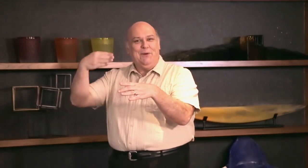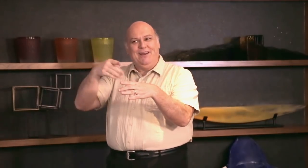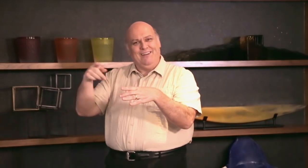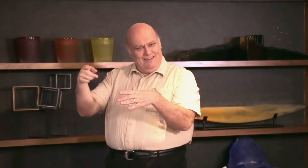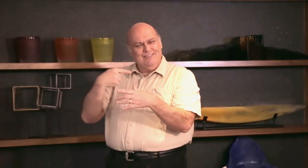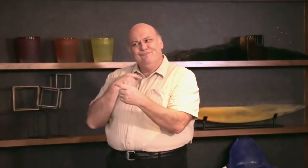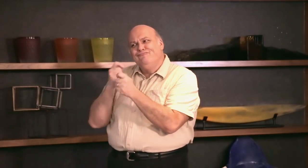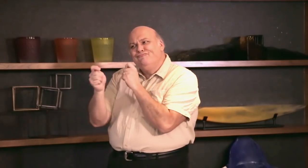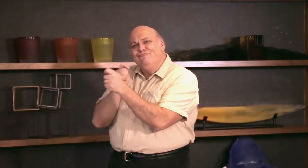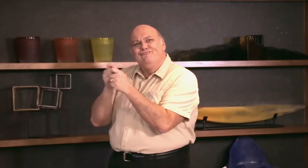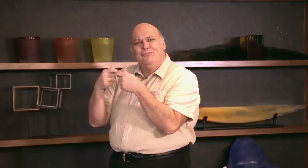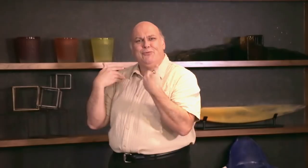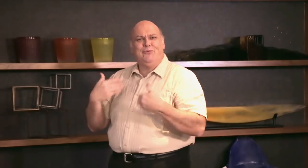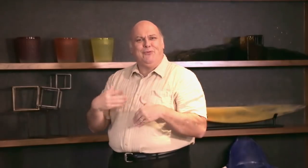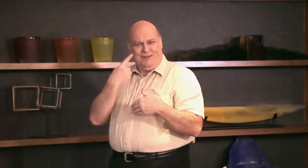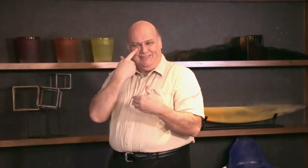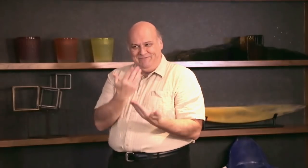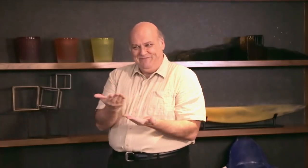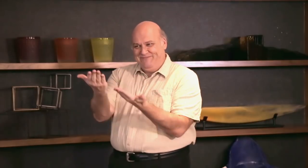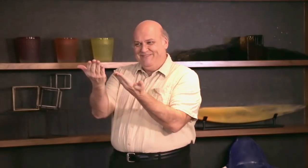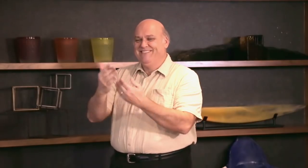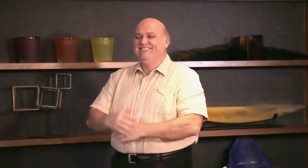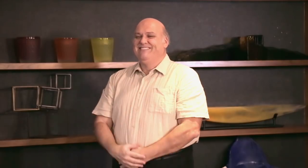share my interview with her.